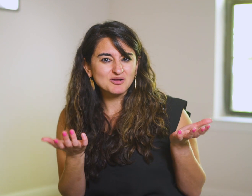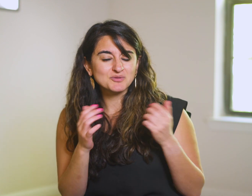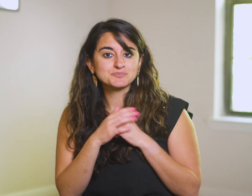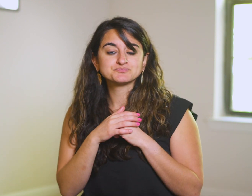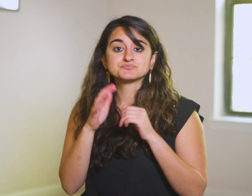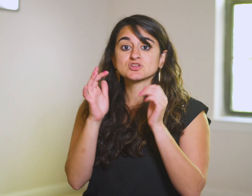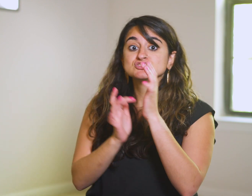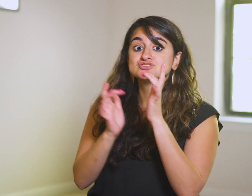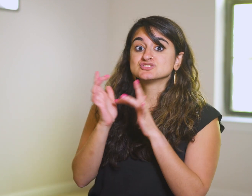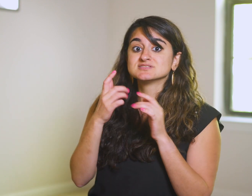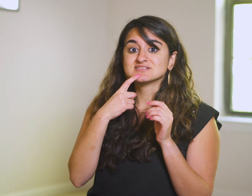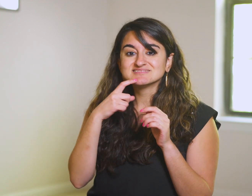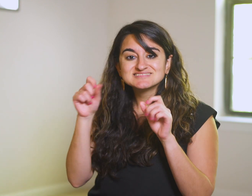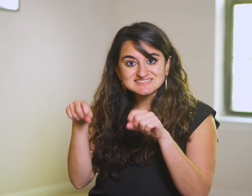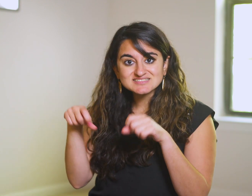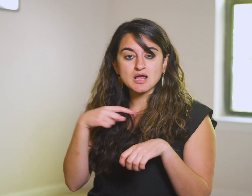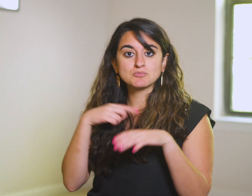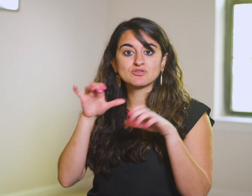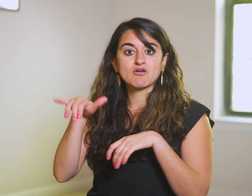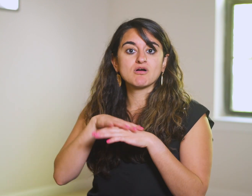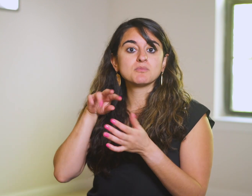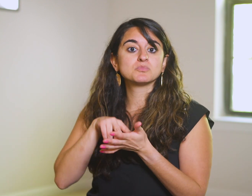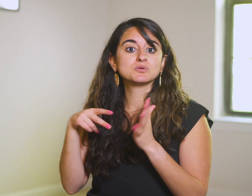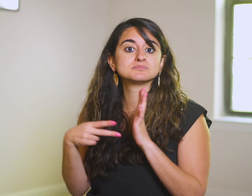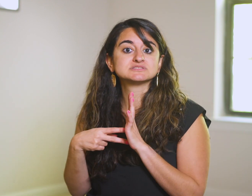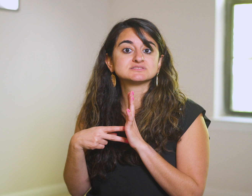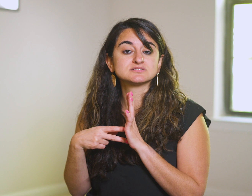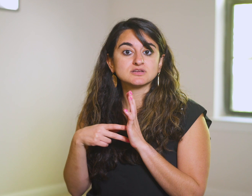He says, “Yes, I’m doing that on purpose.